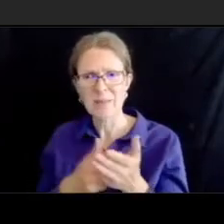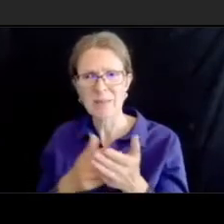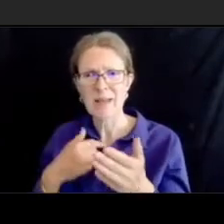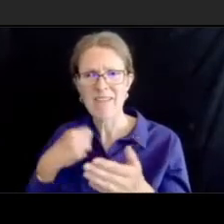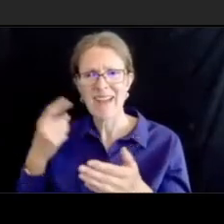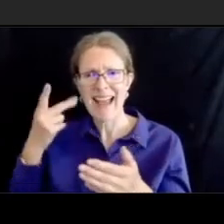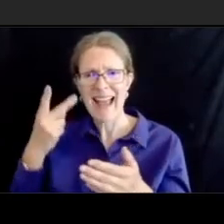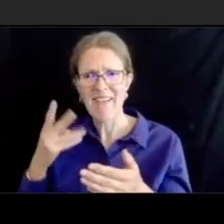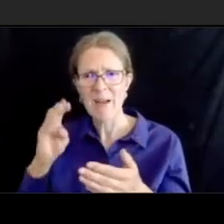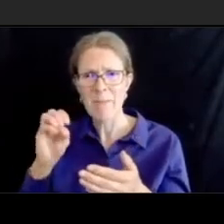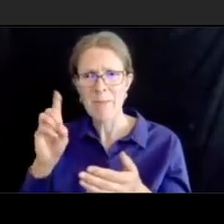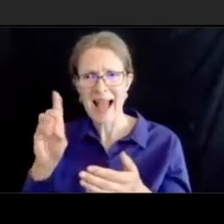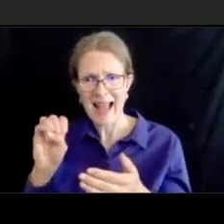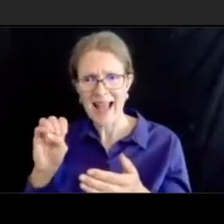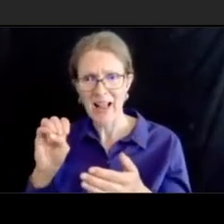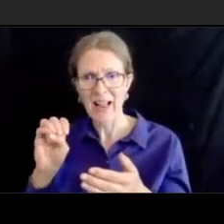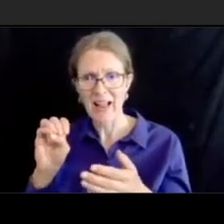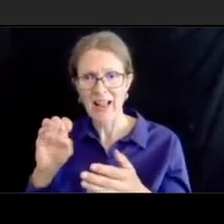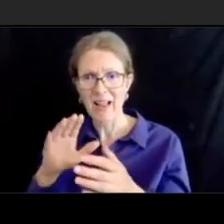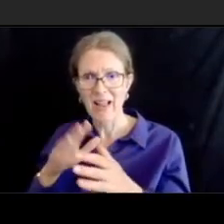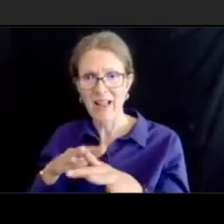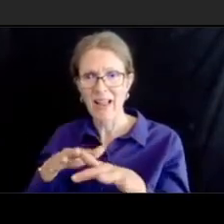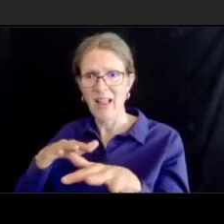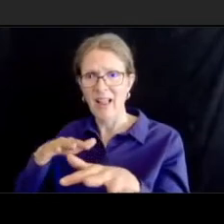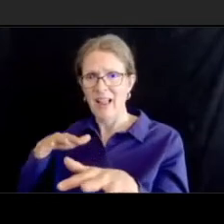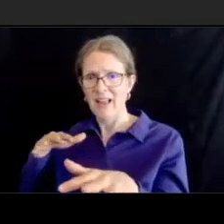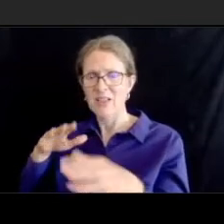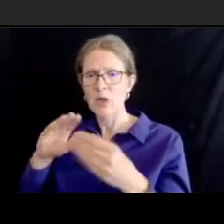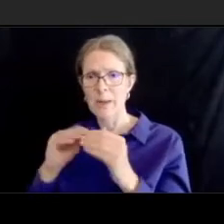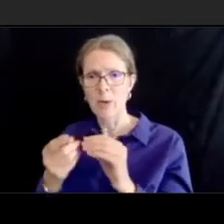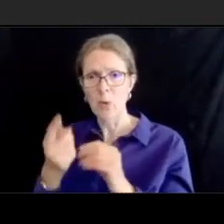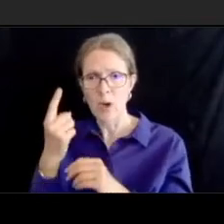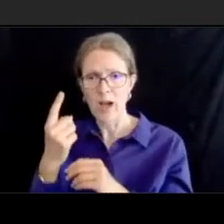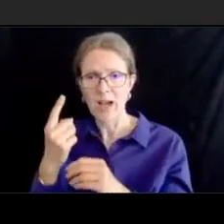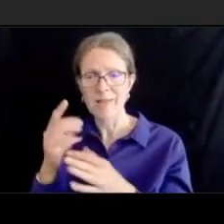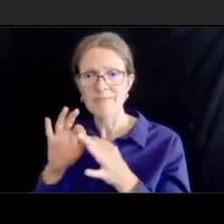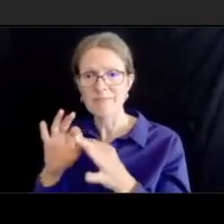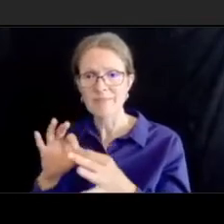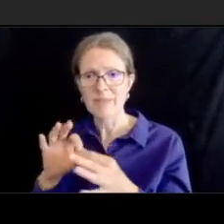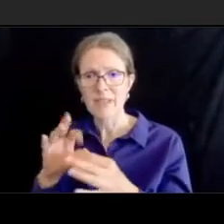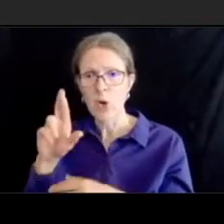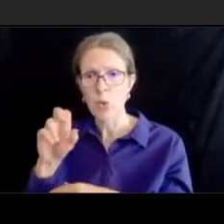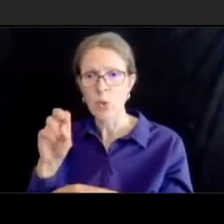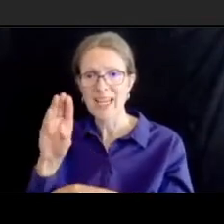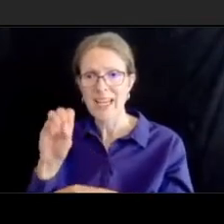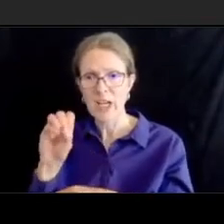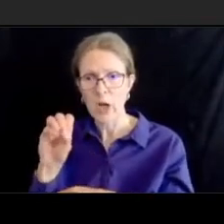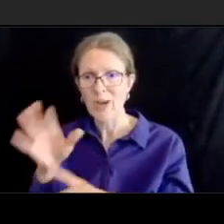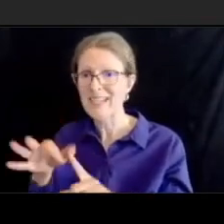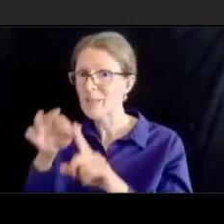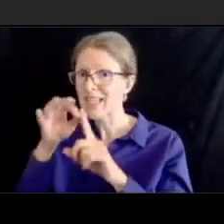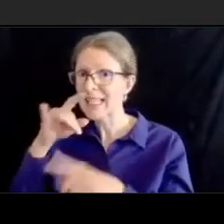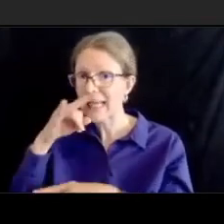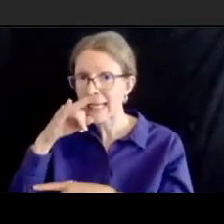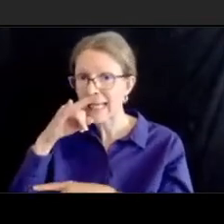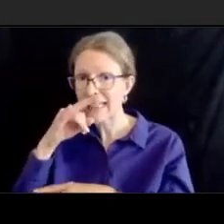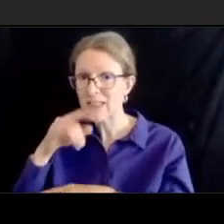kids were walking to and from school how are you going to address those problems in particular and